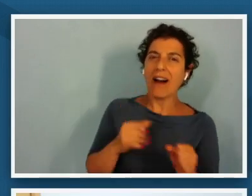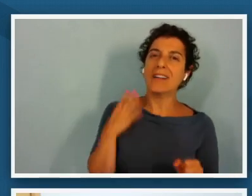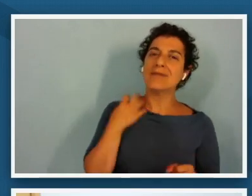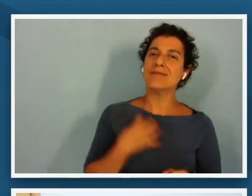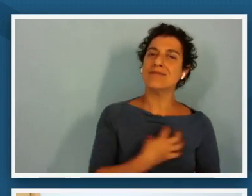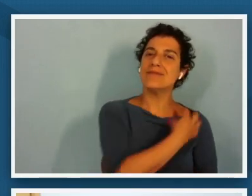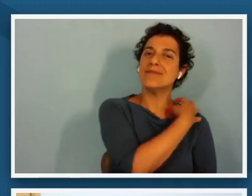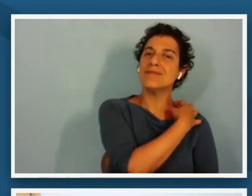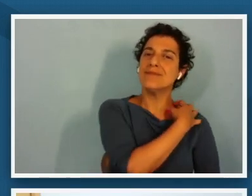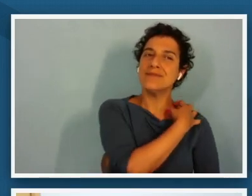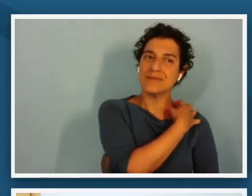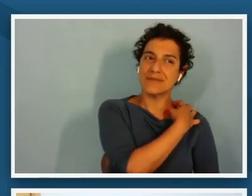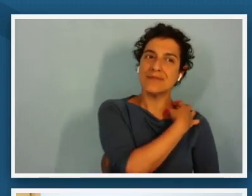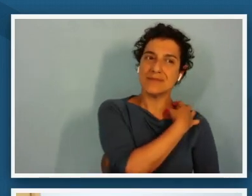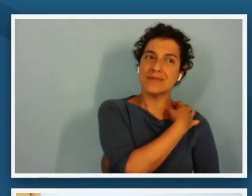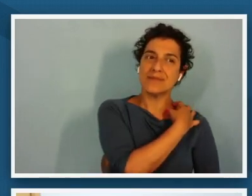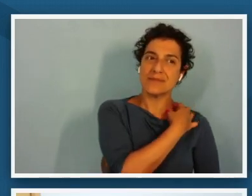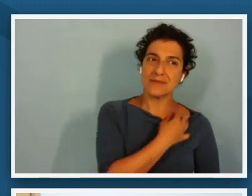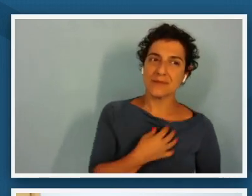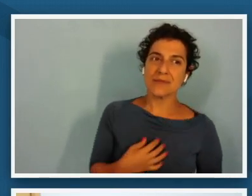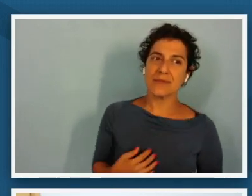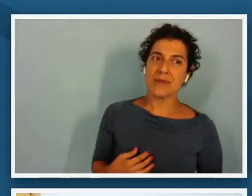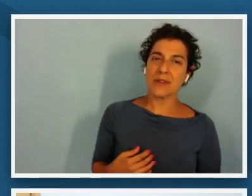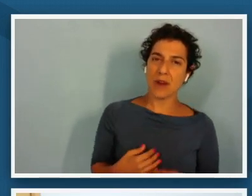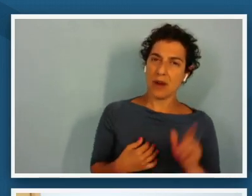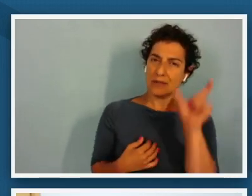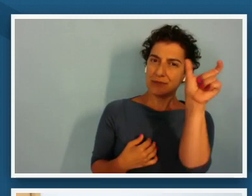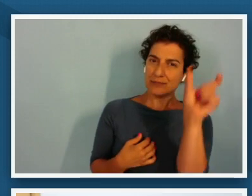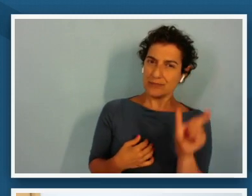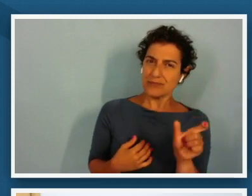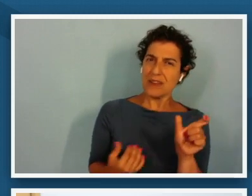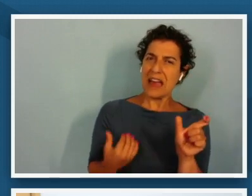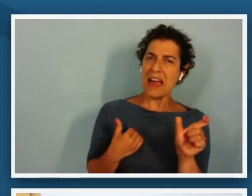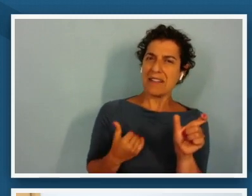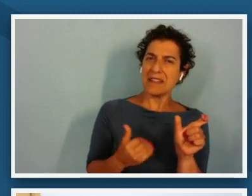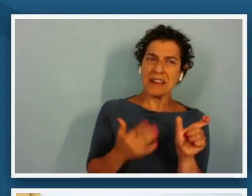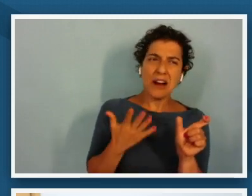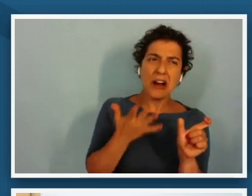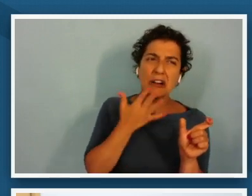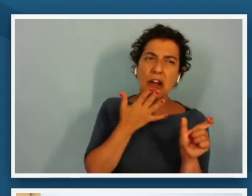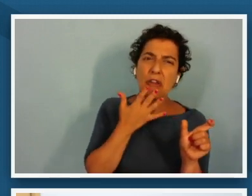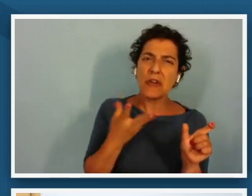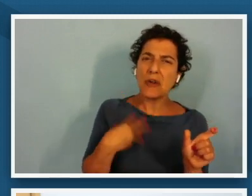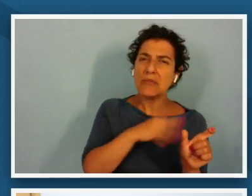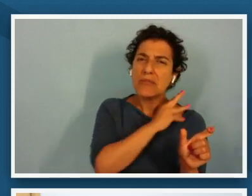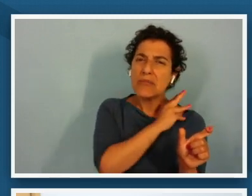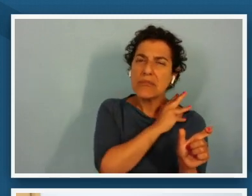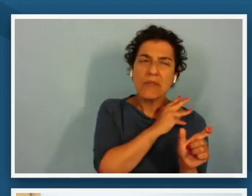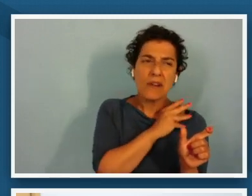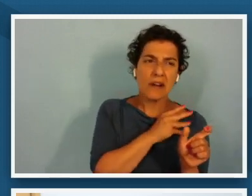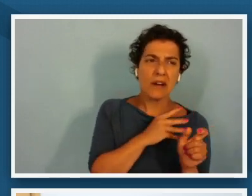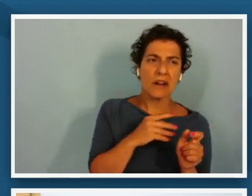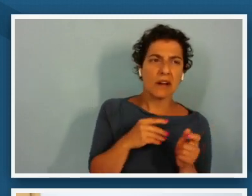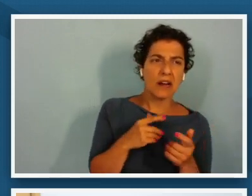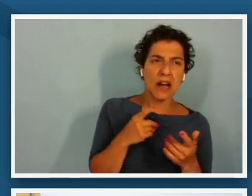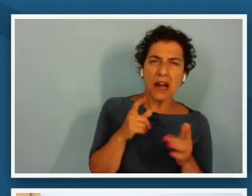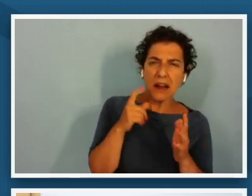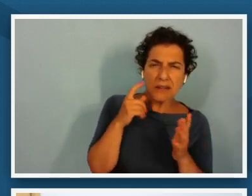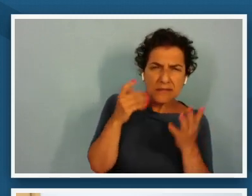to have like a colorful some sort of colorful type of cloth maybe i can't quite tell if it's